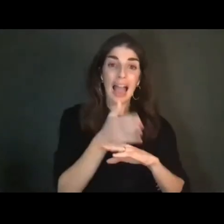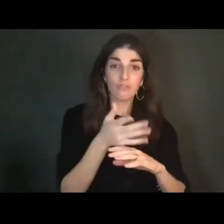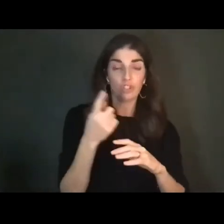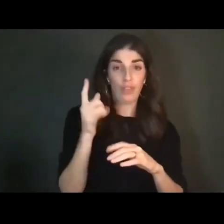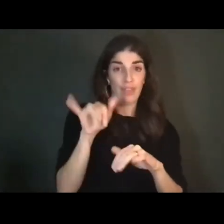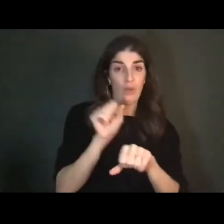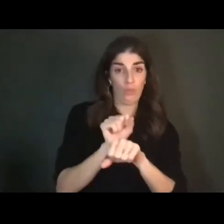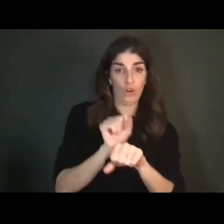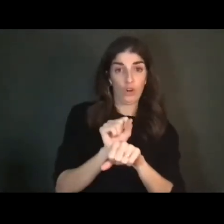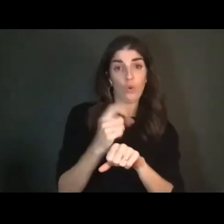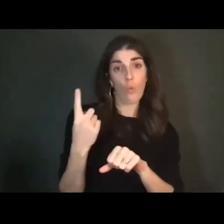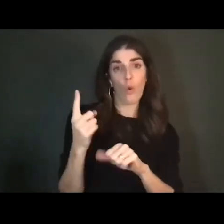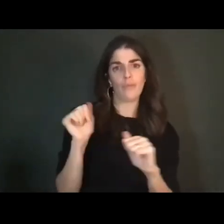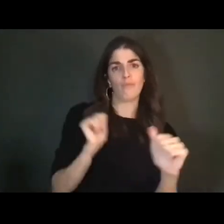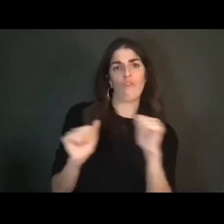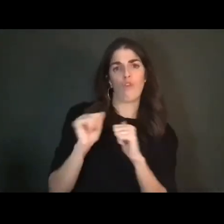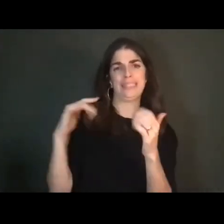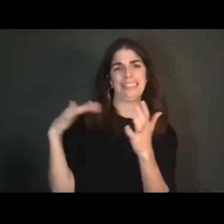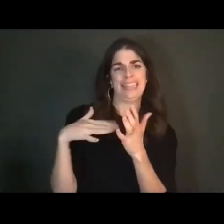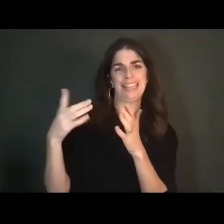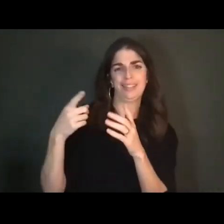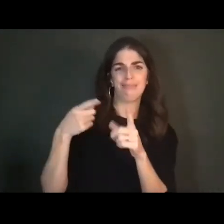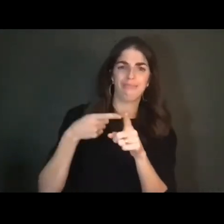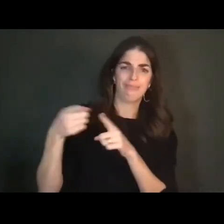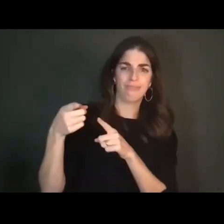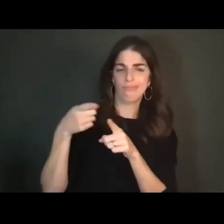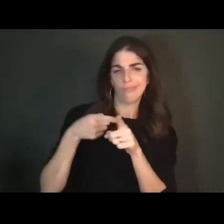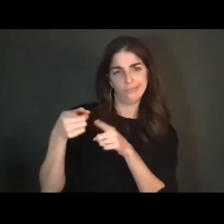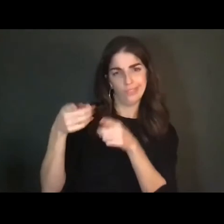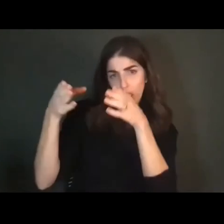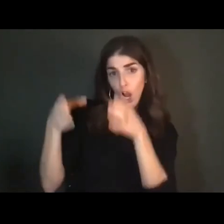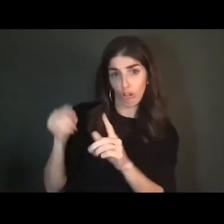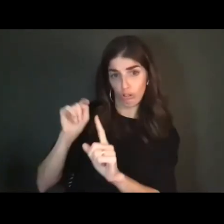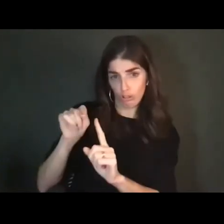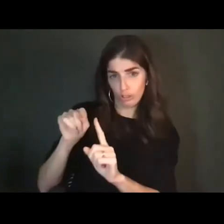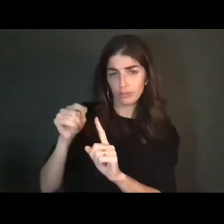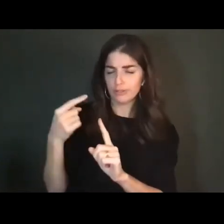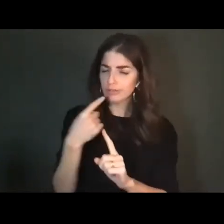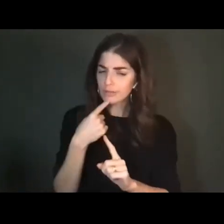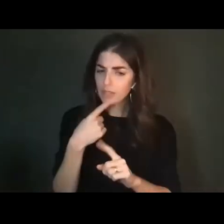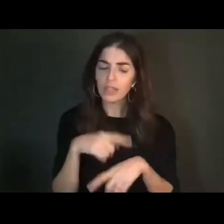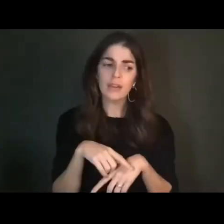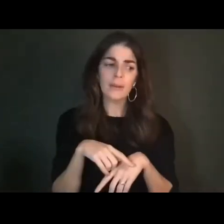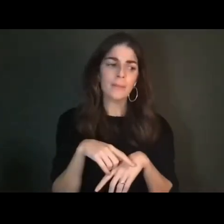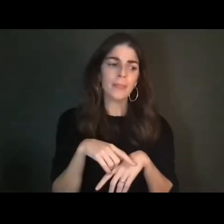scholar, [name], in the book, I argue that rather than any finished product or moment